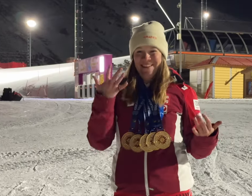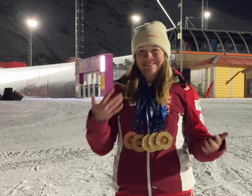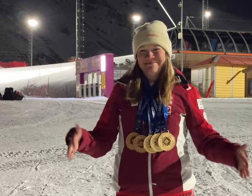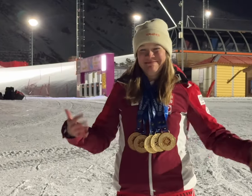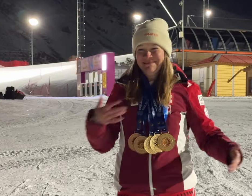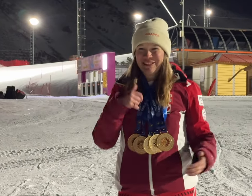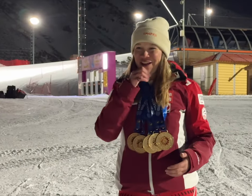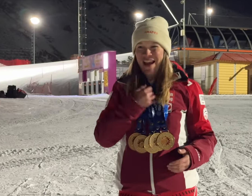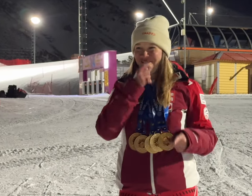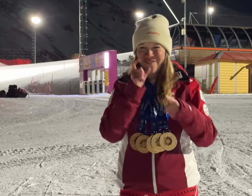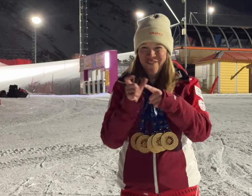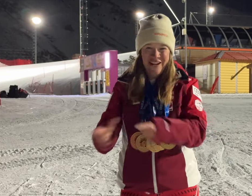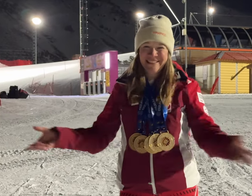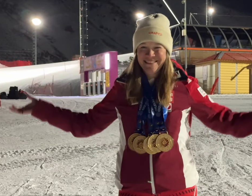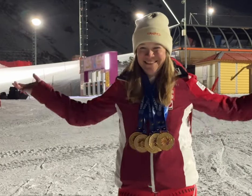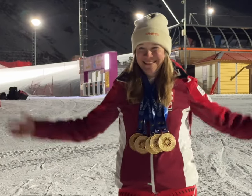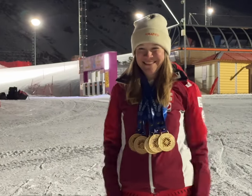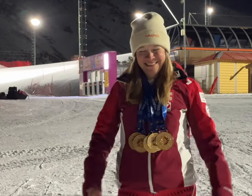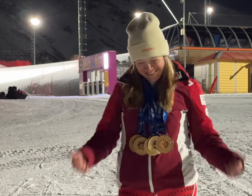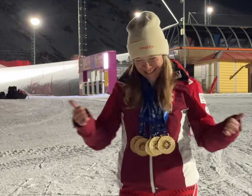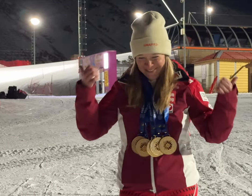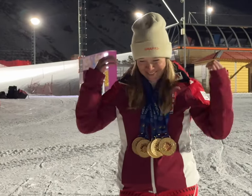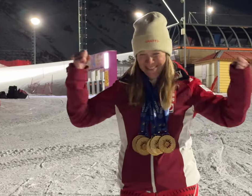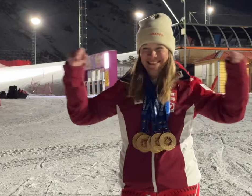[Melissa]: I have five gold medals and I have no words to express how happy I am!